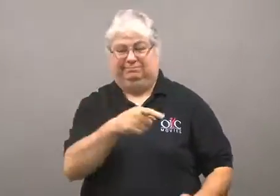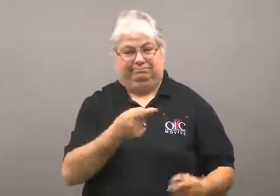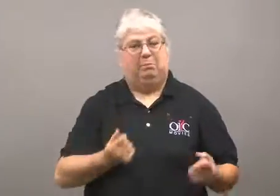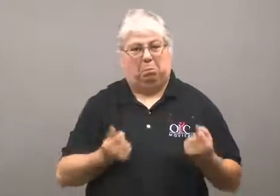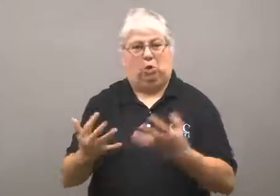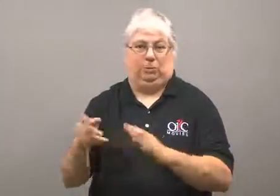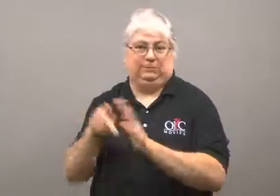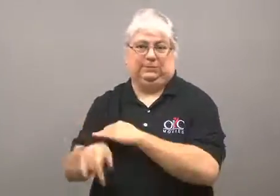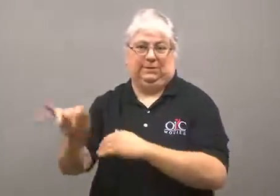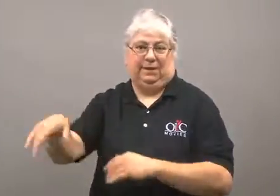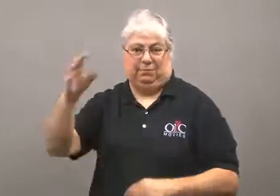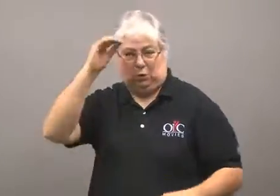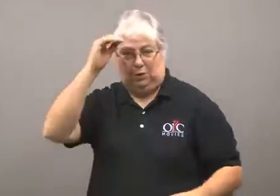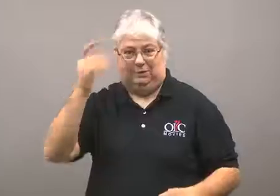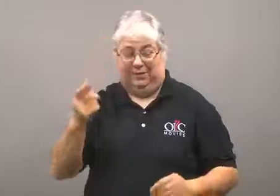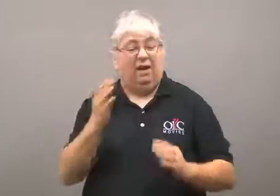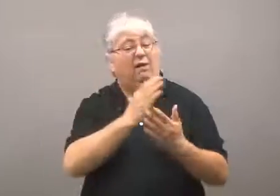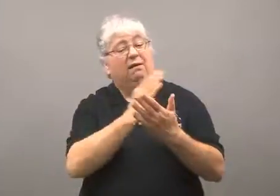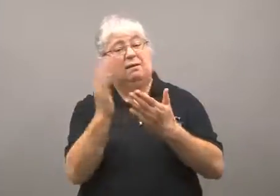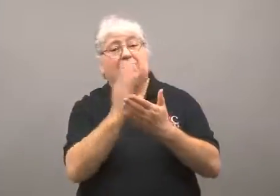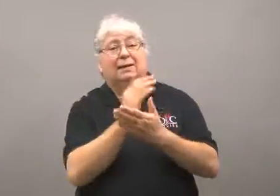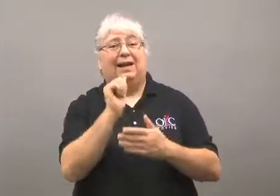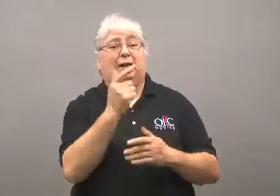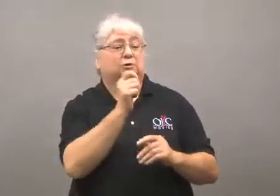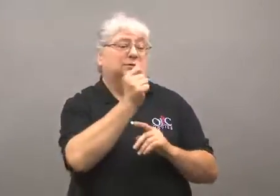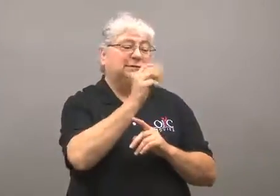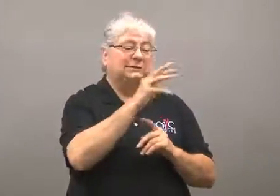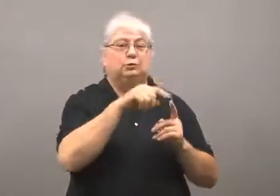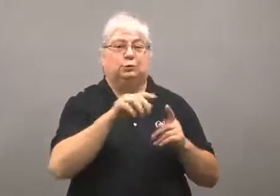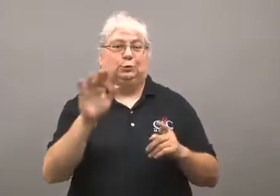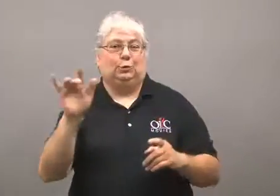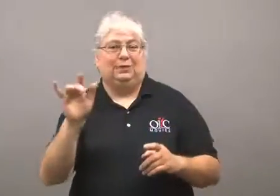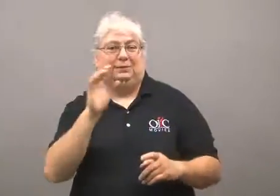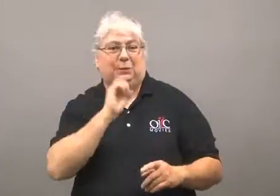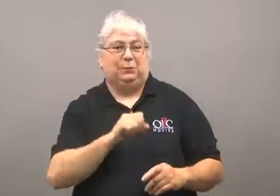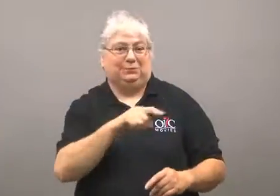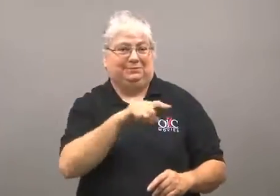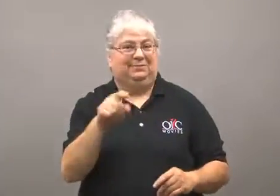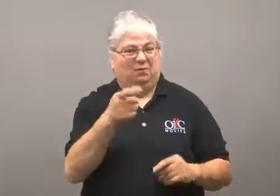They were suspected of burning and killing the boy.